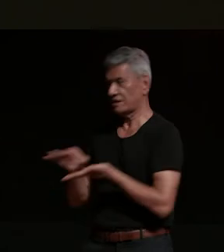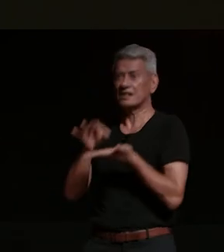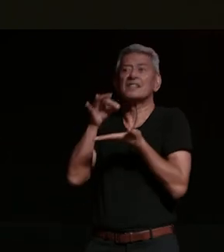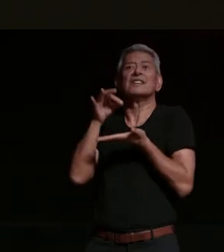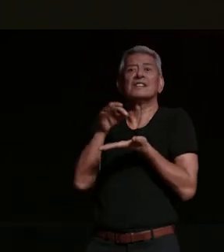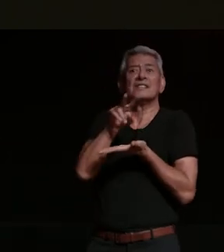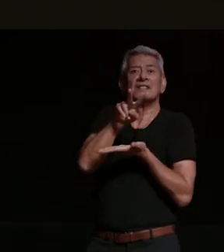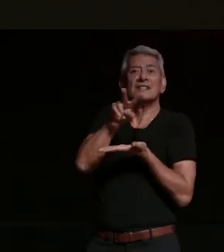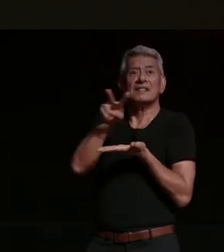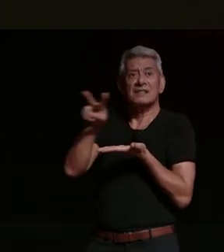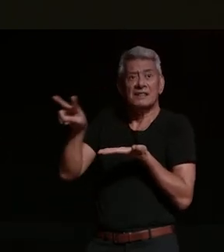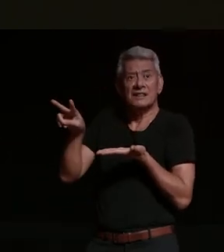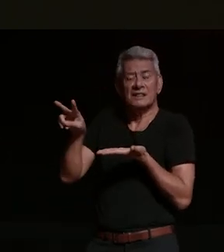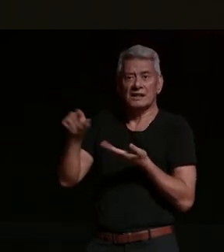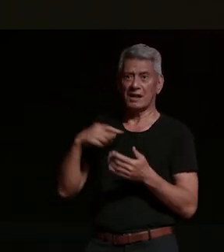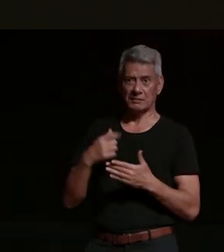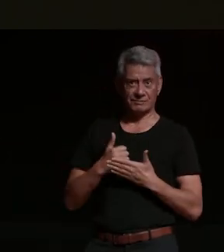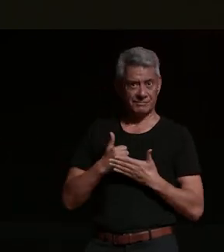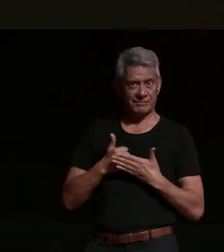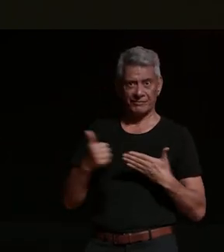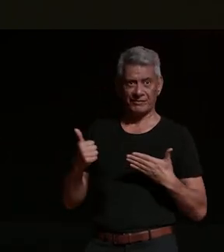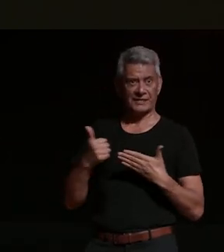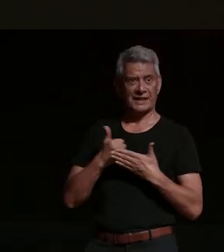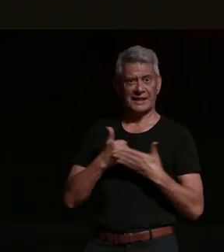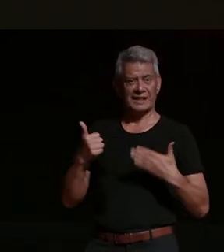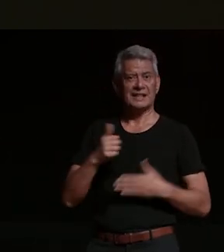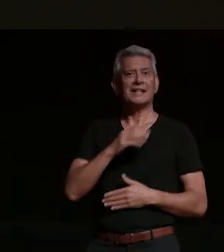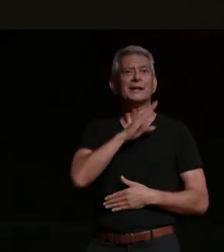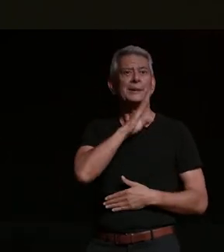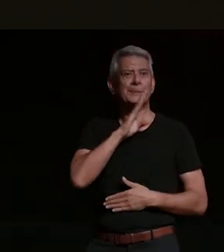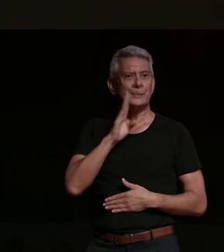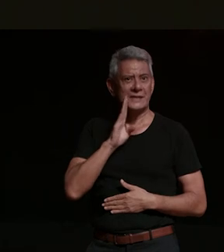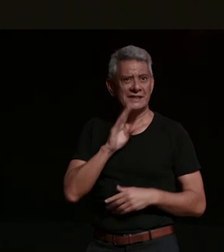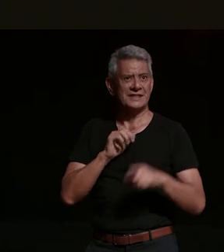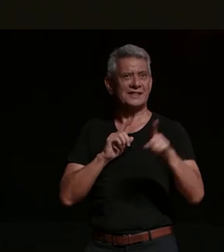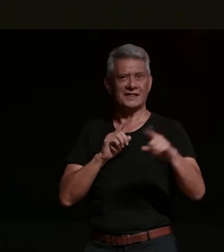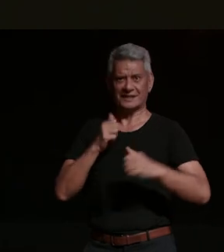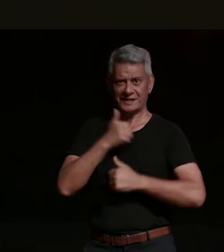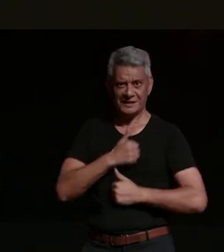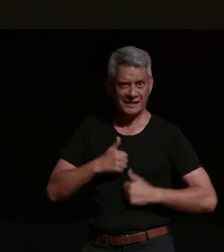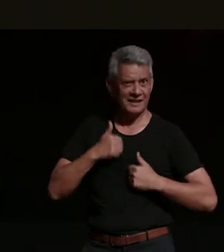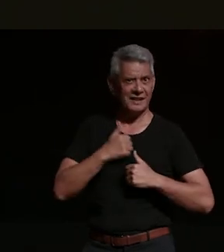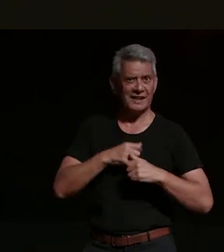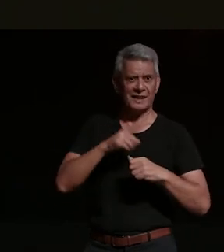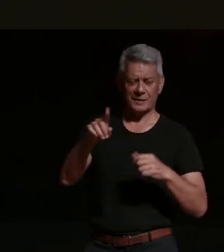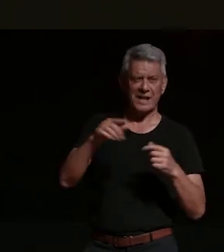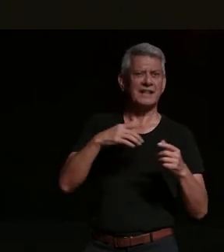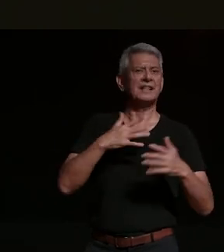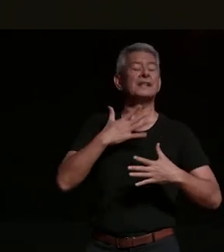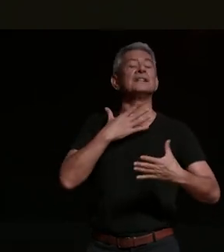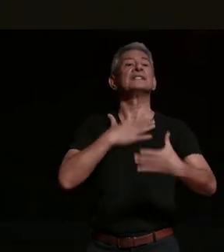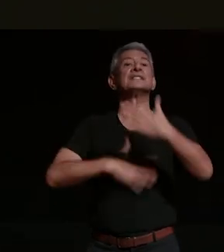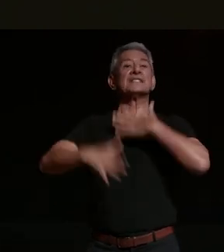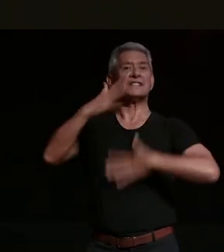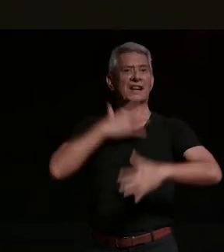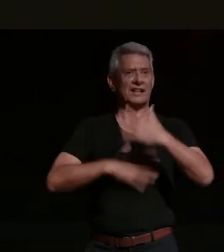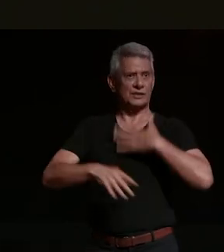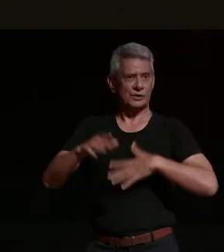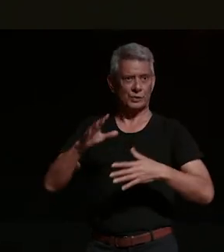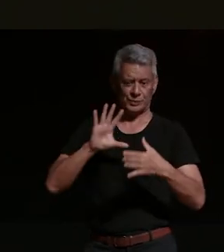that i would so readily mix your embryo joy with my sapphire desire to ground us in your heaven